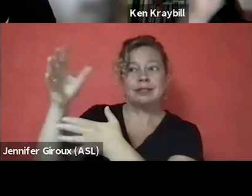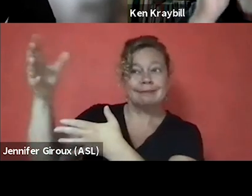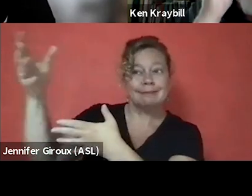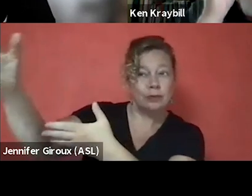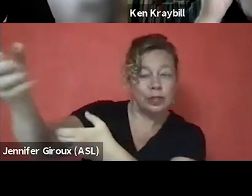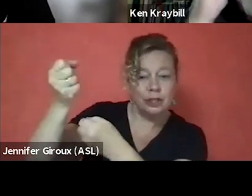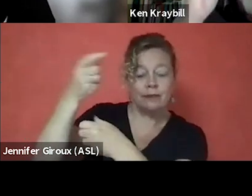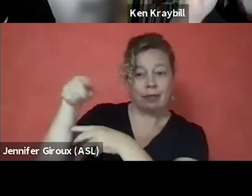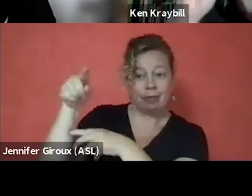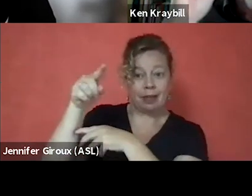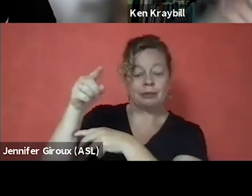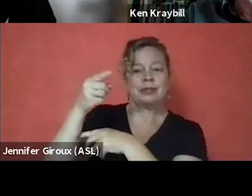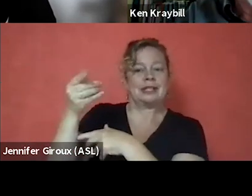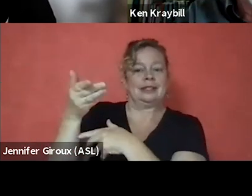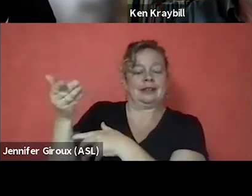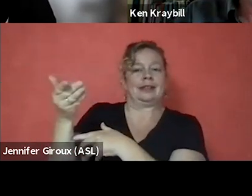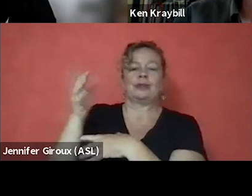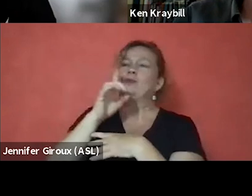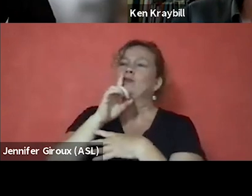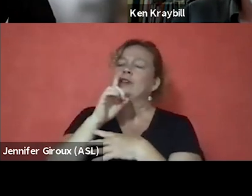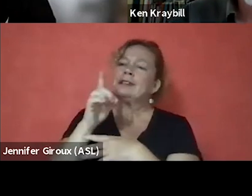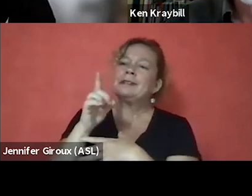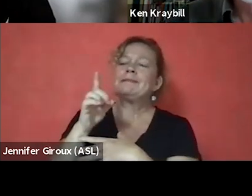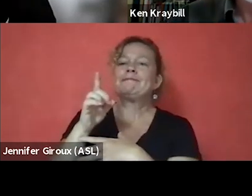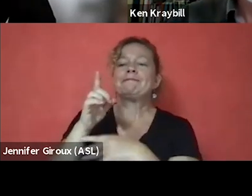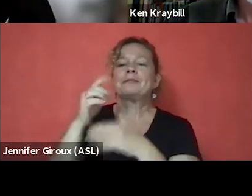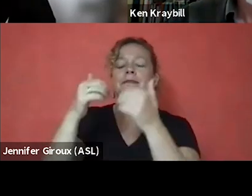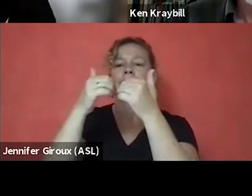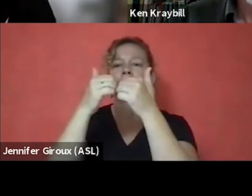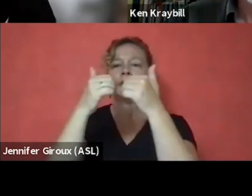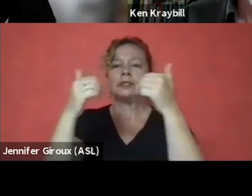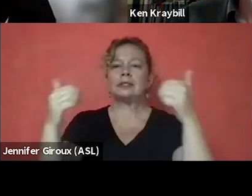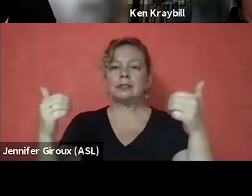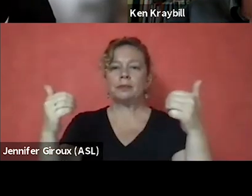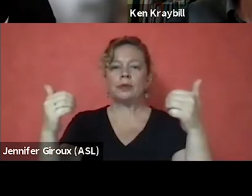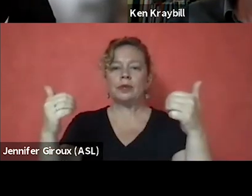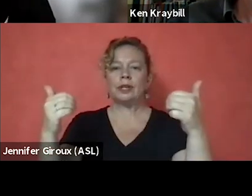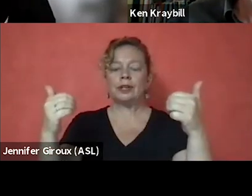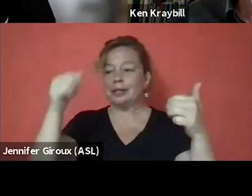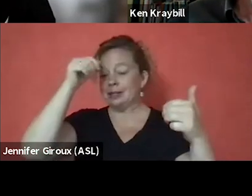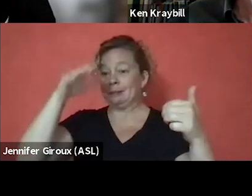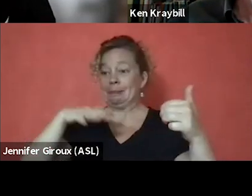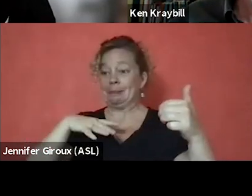And so, these things are what really separated the man on the street, so to speak,